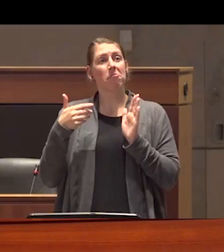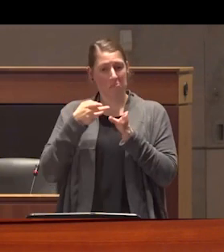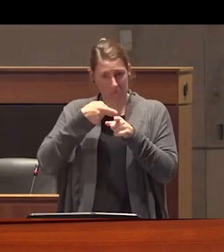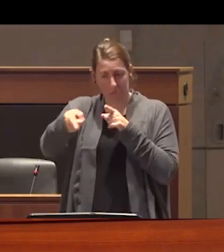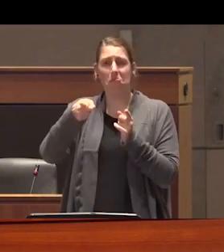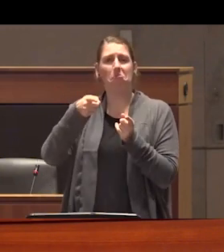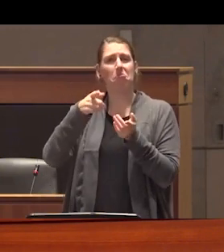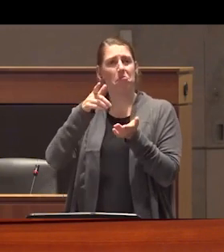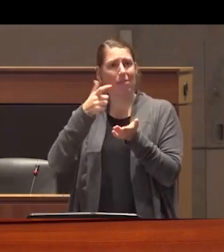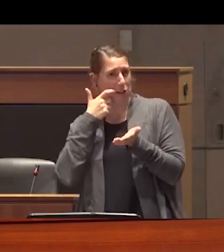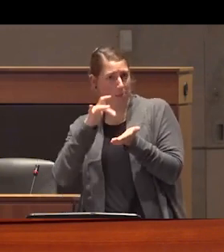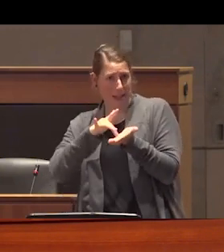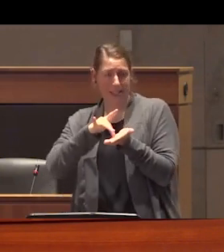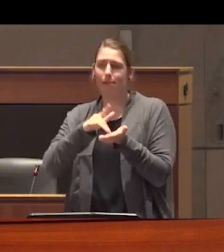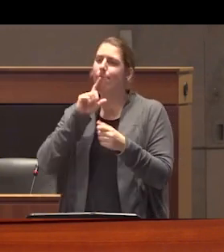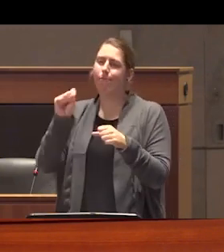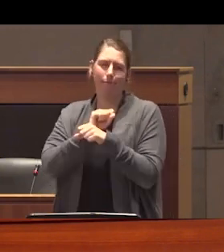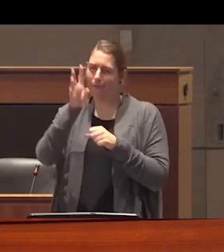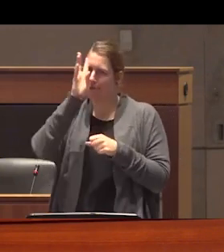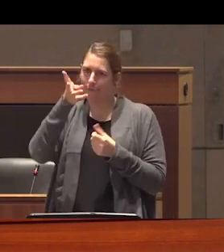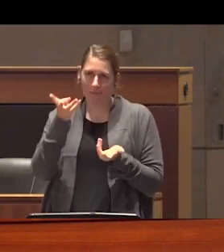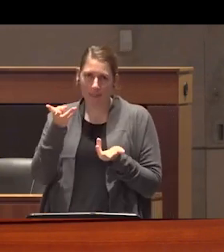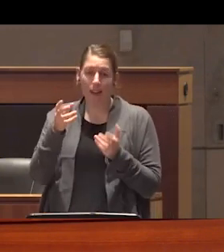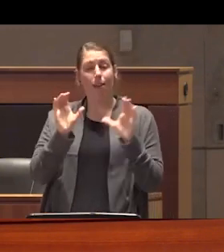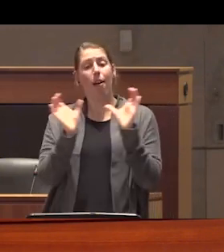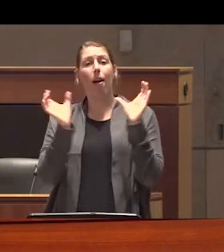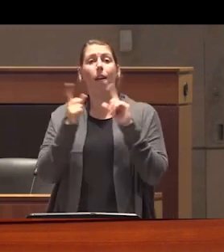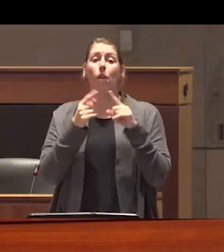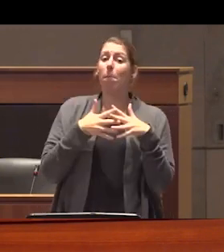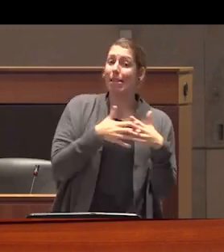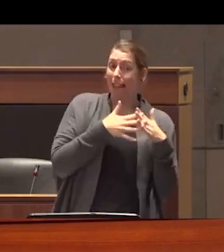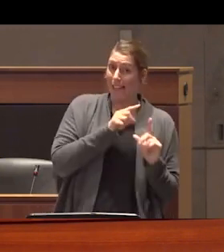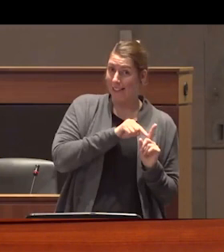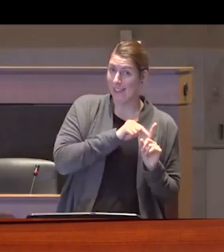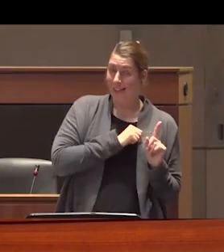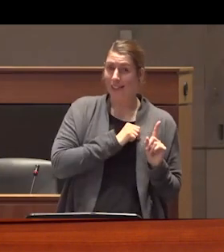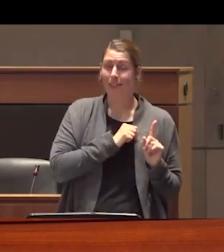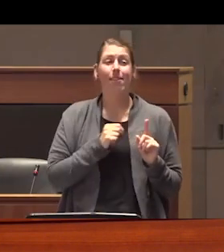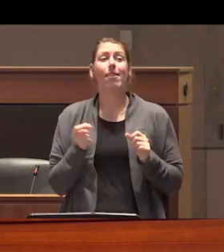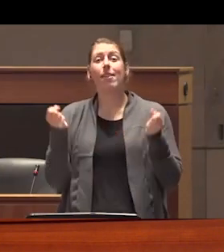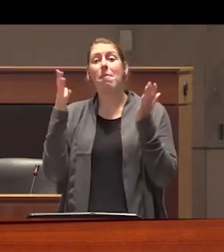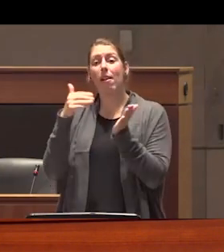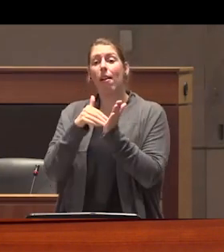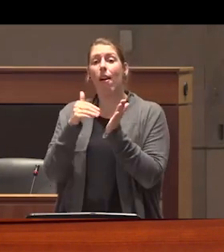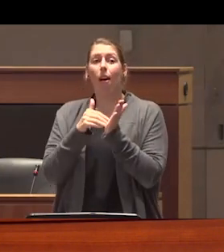medicine often have obtained a certificate through the USA many of them have leveraged assumptions